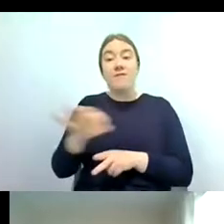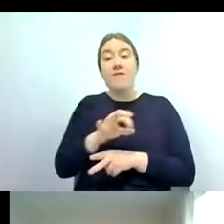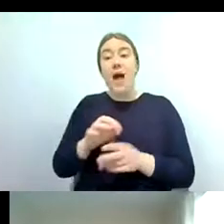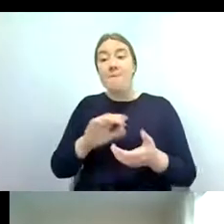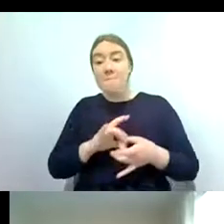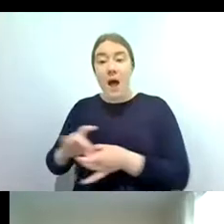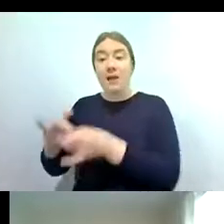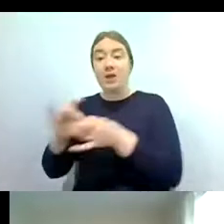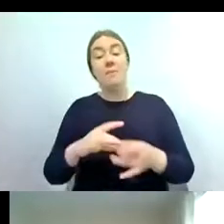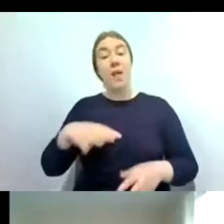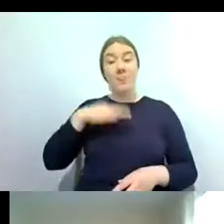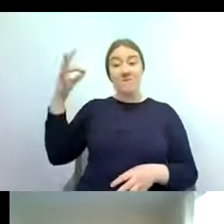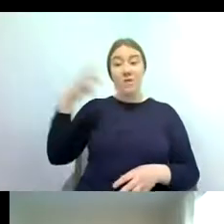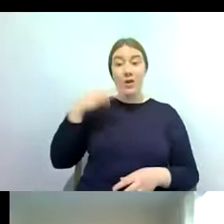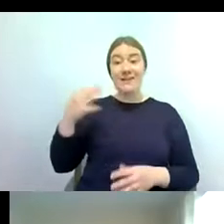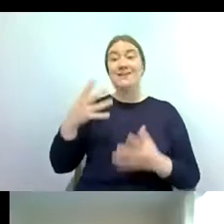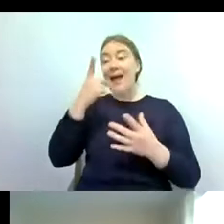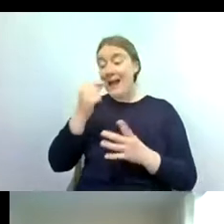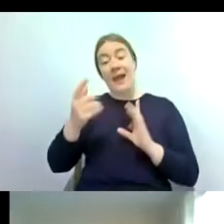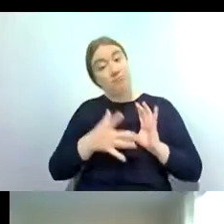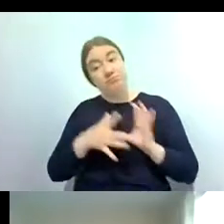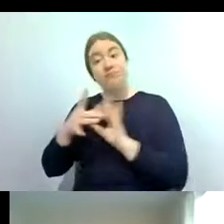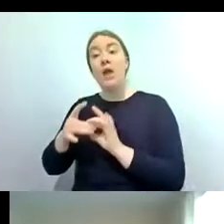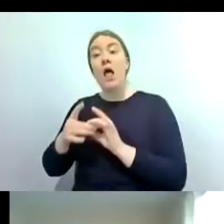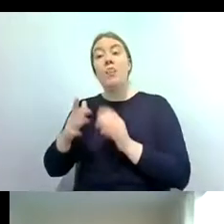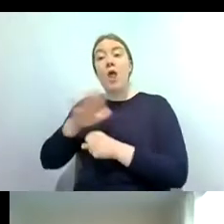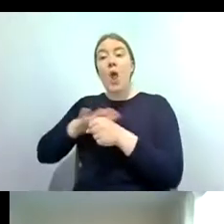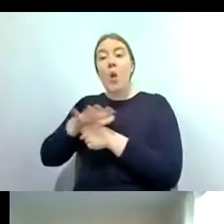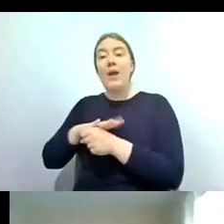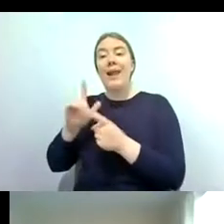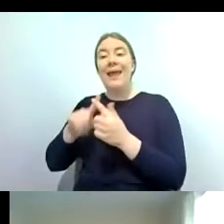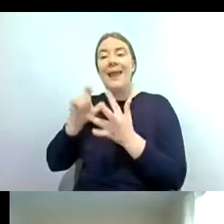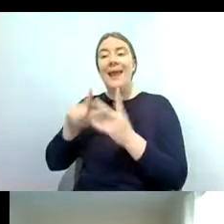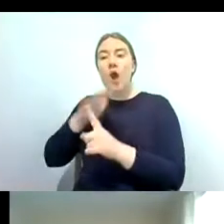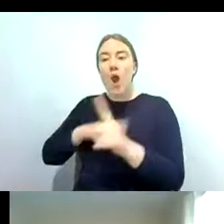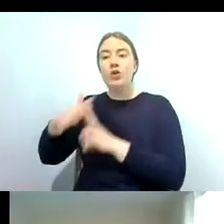touch with their local ecological contact and actually report the pollution event or